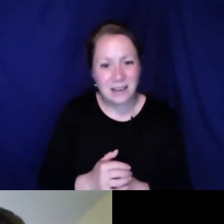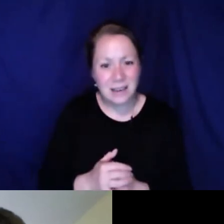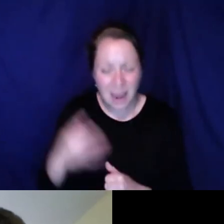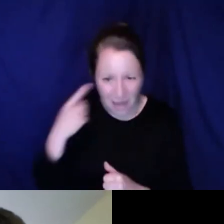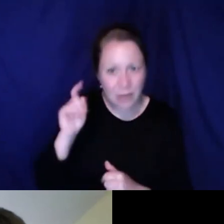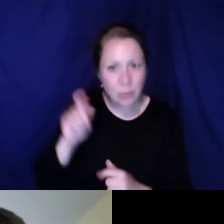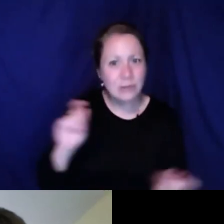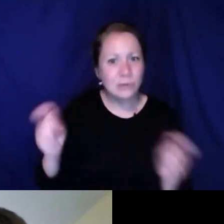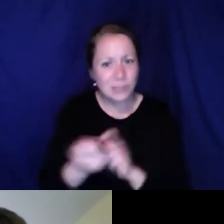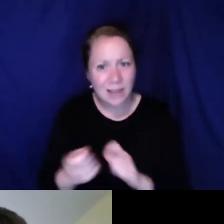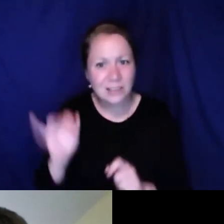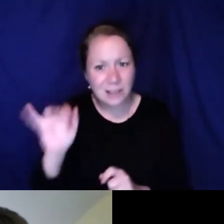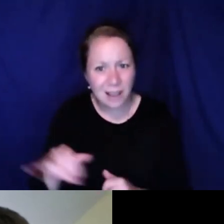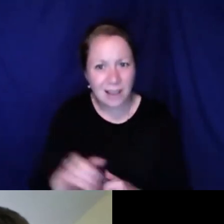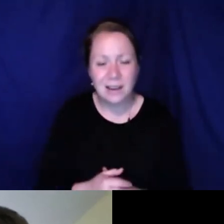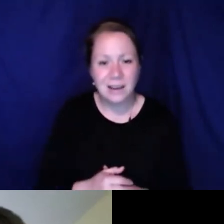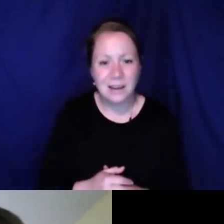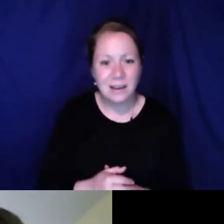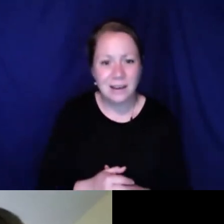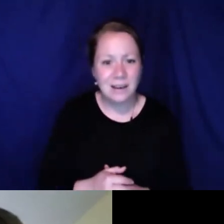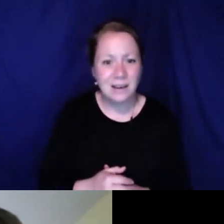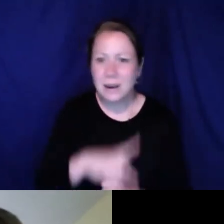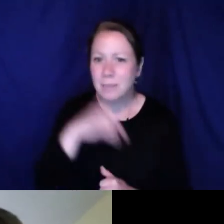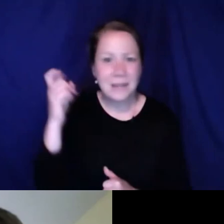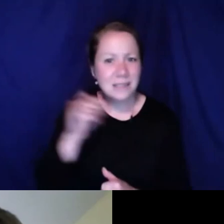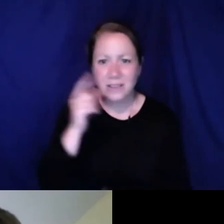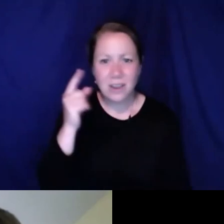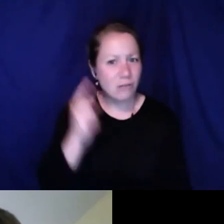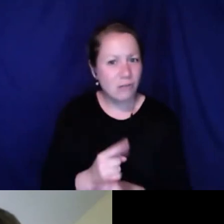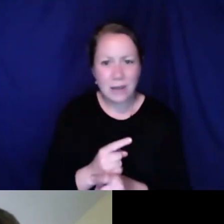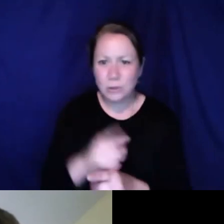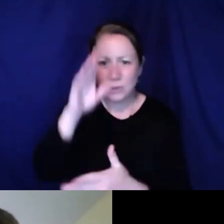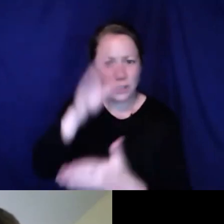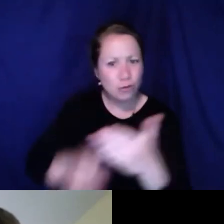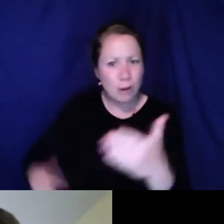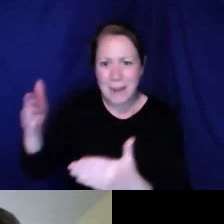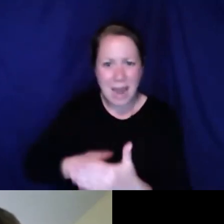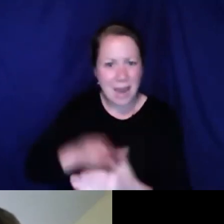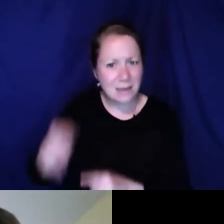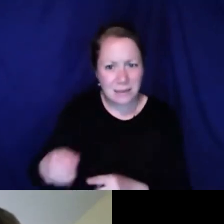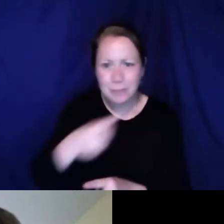denied access of certain things and it is really sad. I think it should